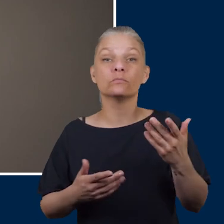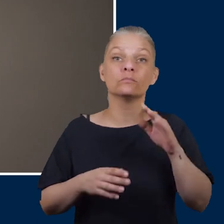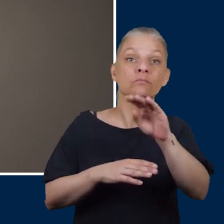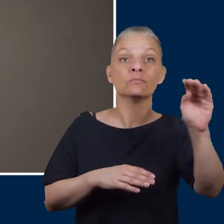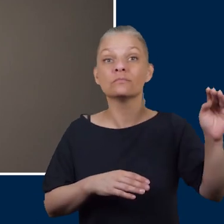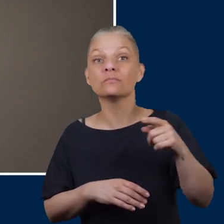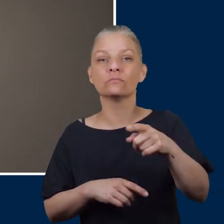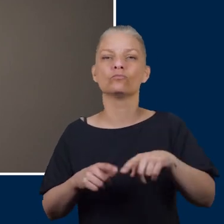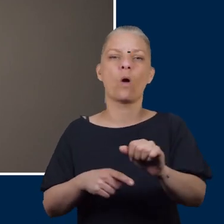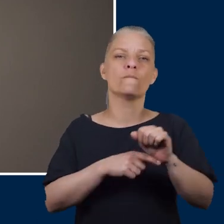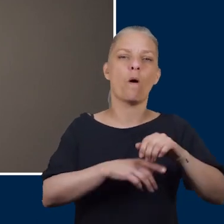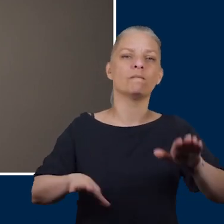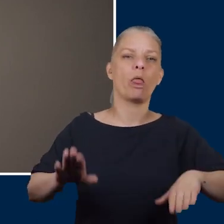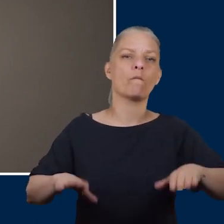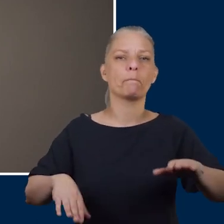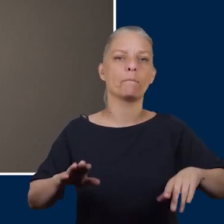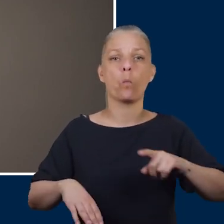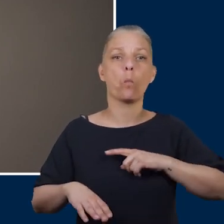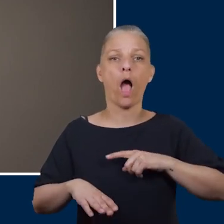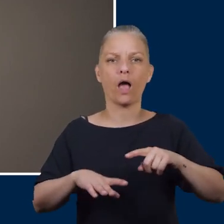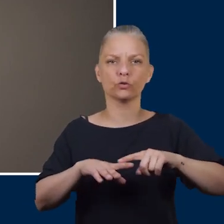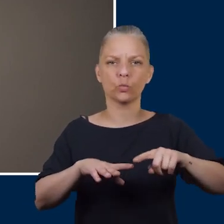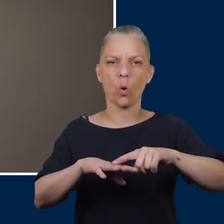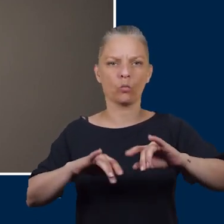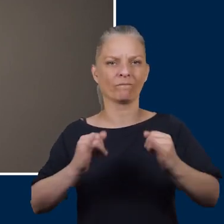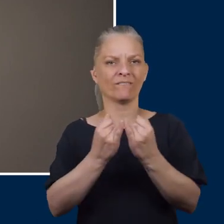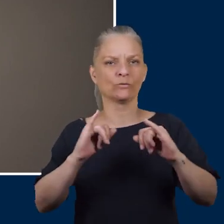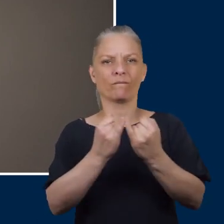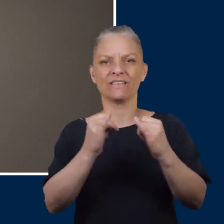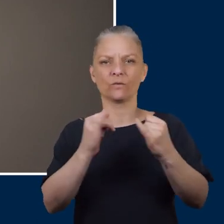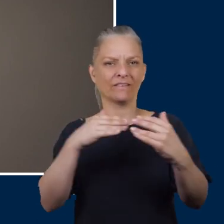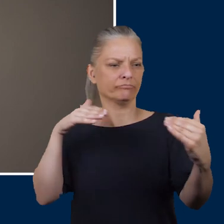good weather or going abroad try to avoid flip-flops as the posts at the toes can